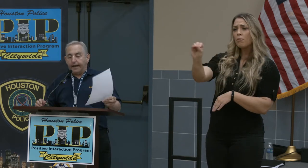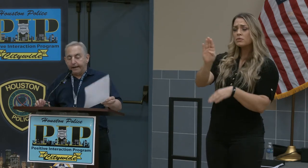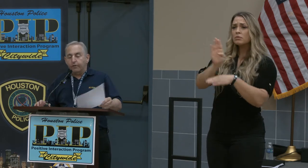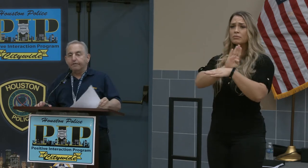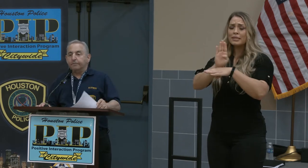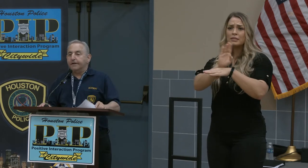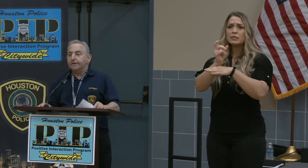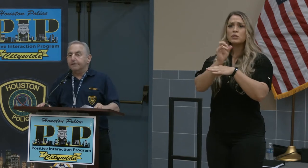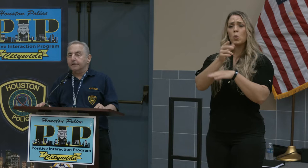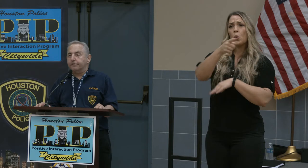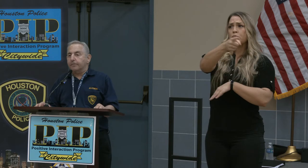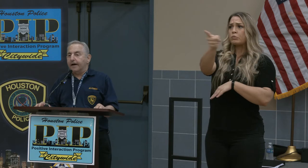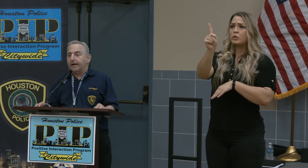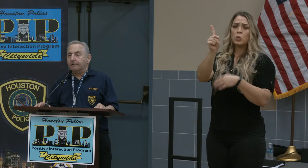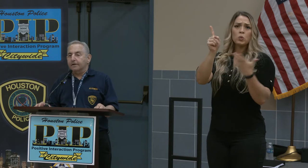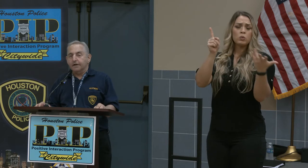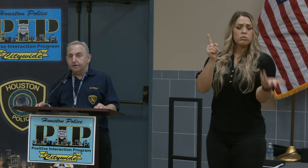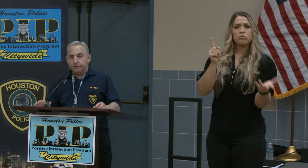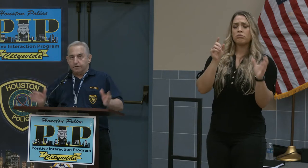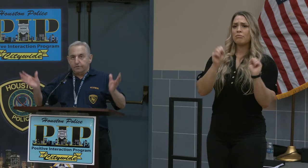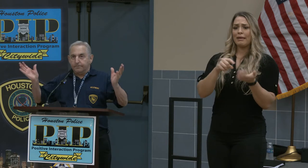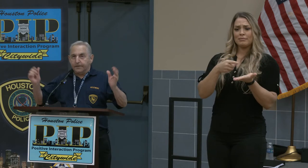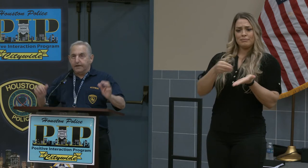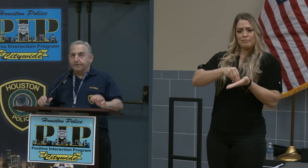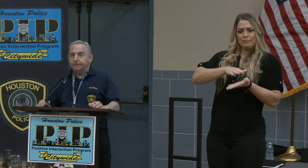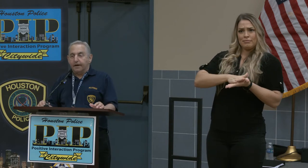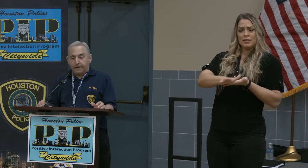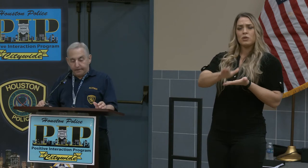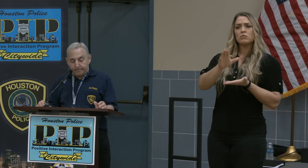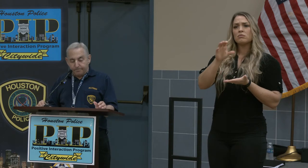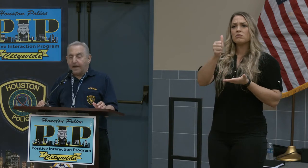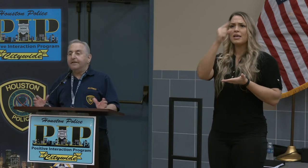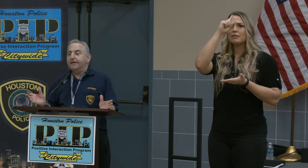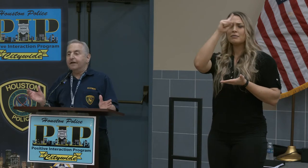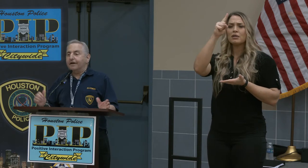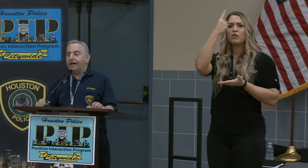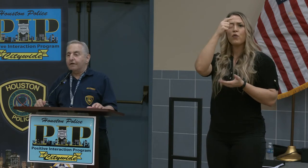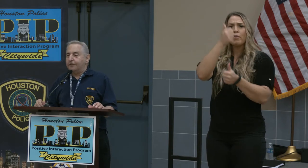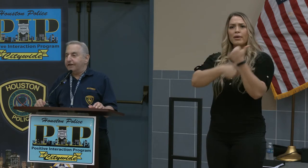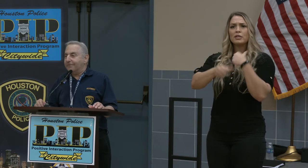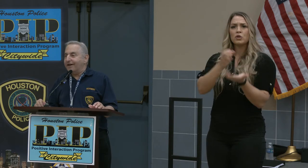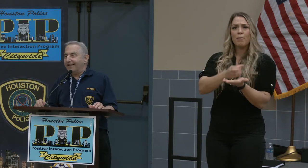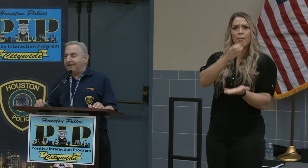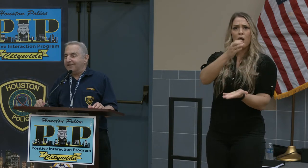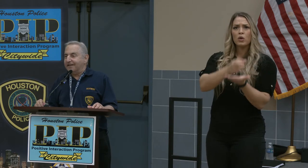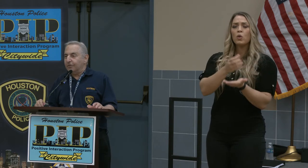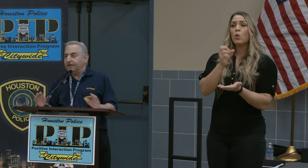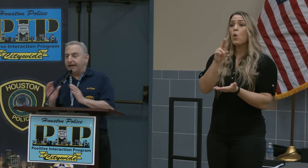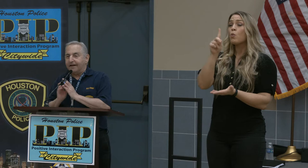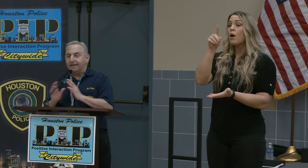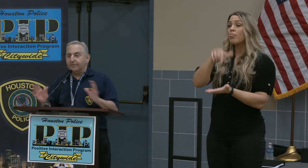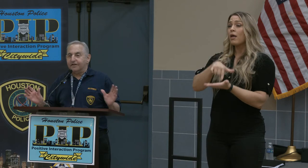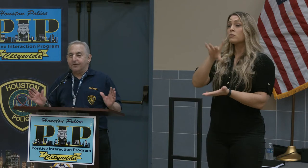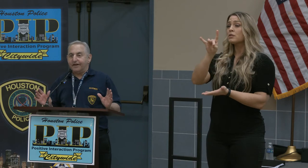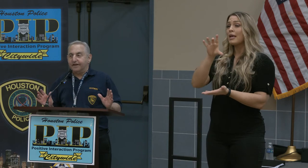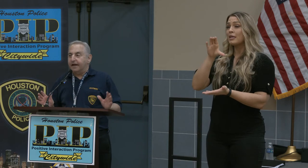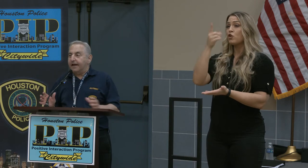anywhere from ten cents for a bottle to $1,800 for ten pal else. We'll take anything in between